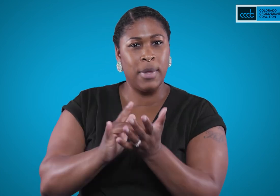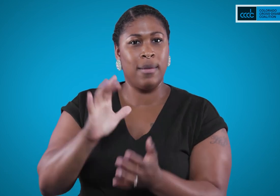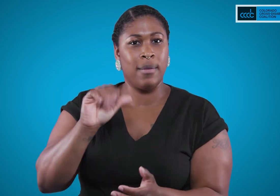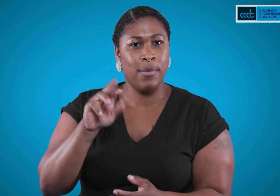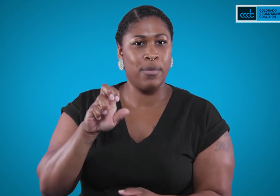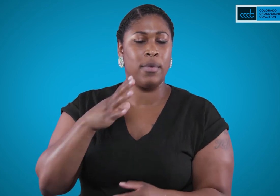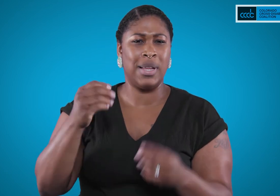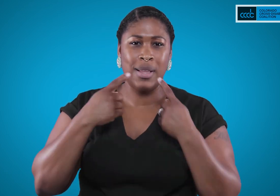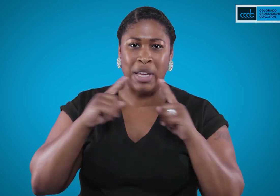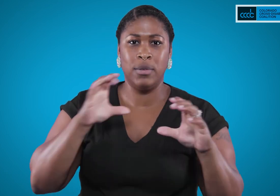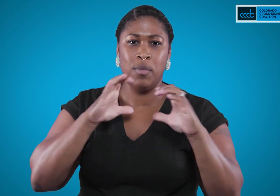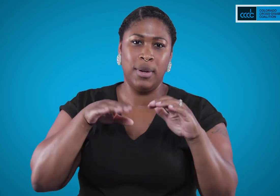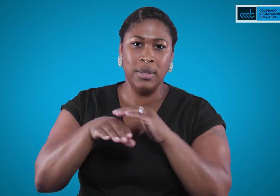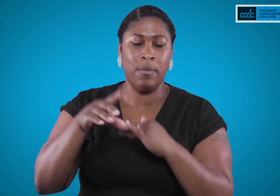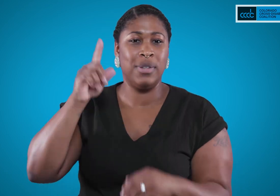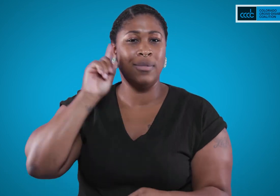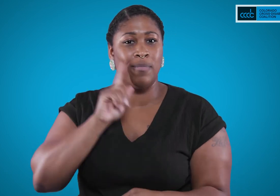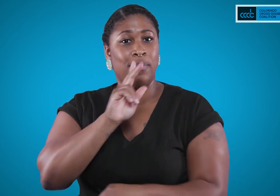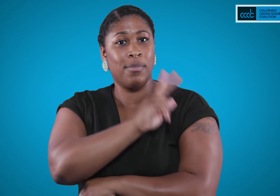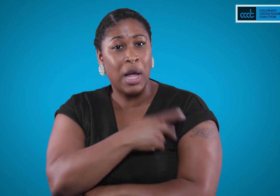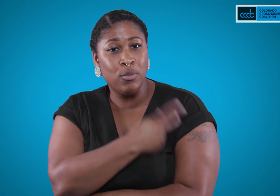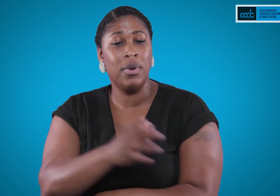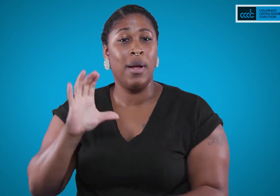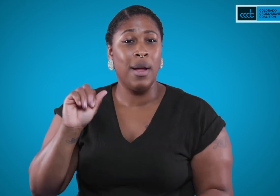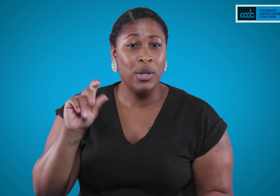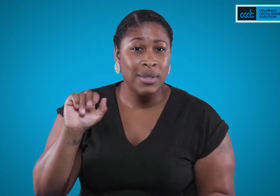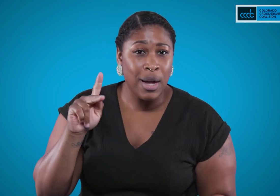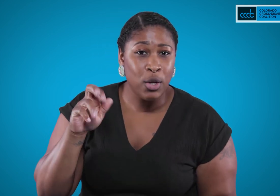and effective communication access for deaf patients or deaf relatives, caretakers,